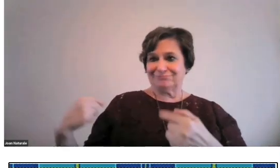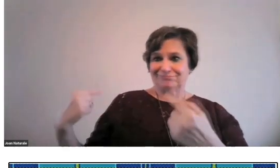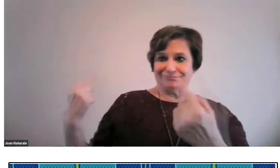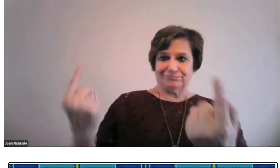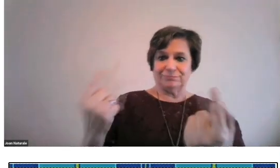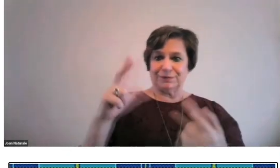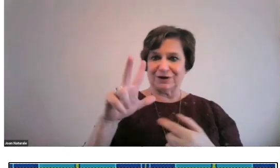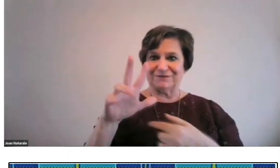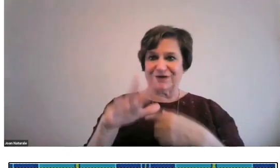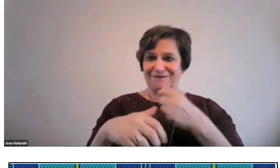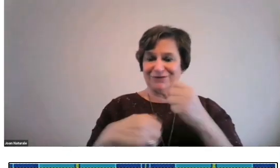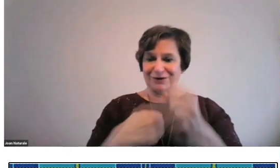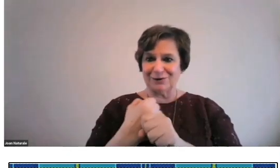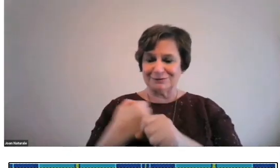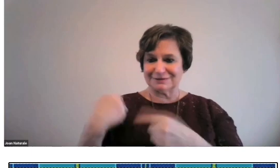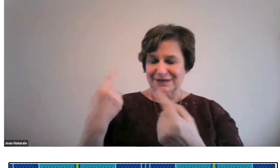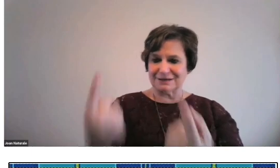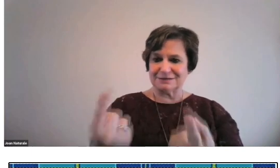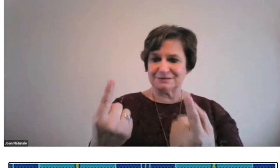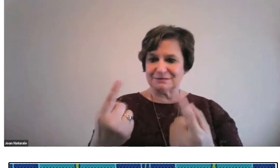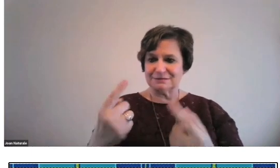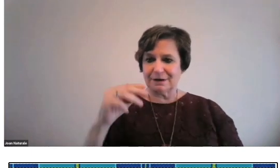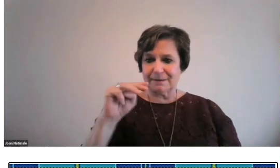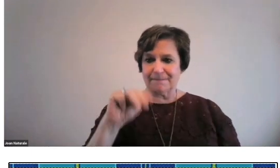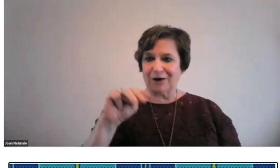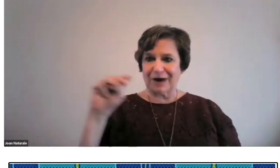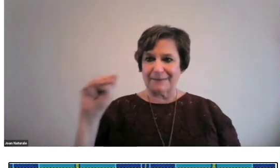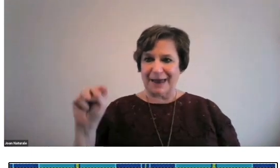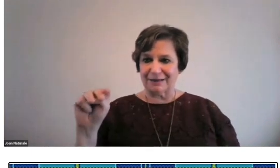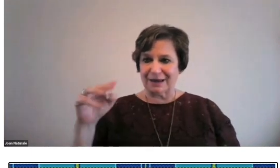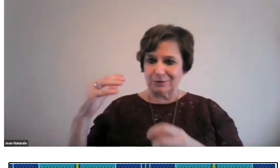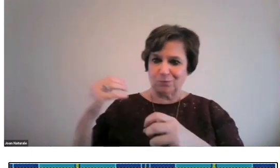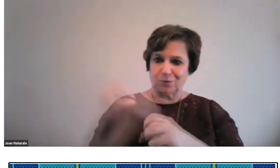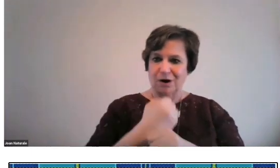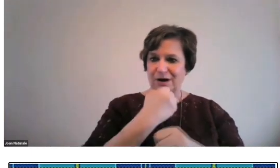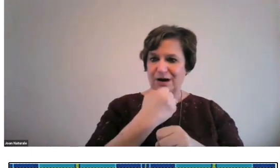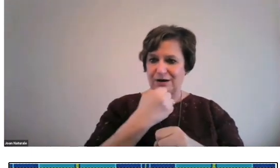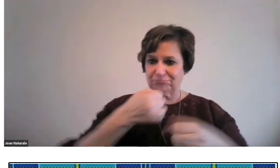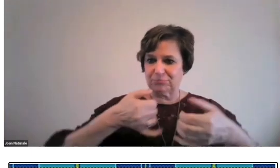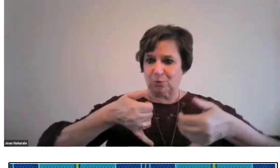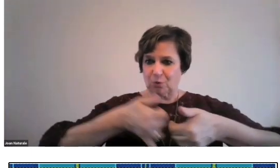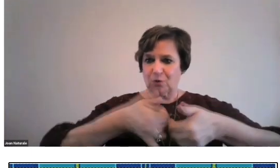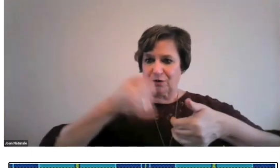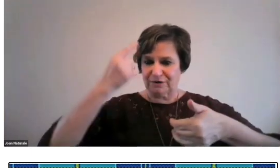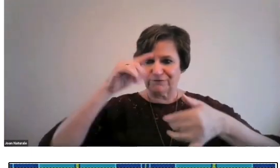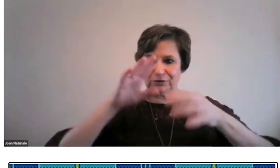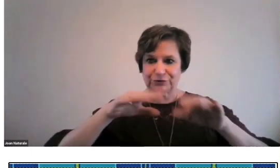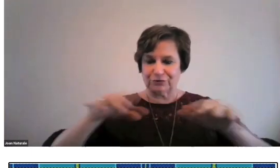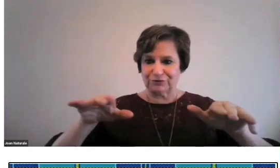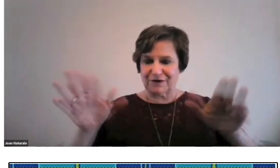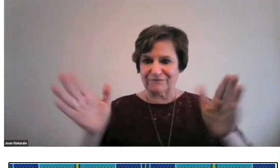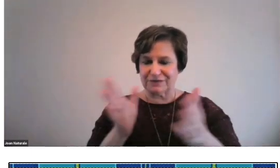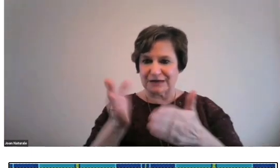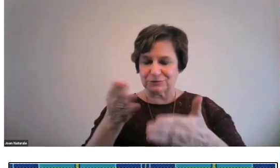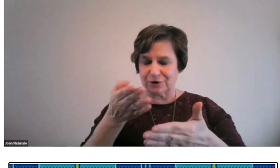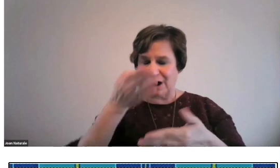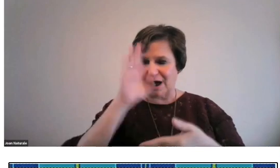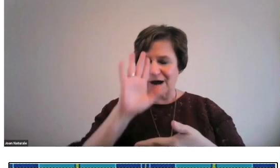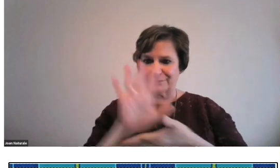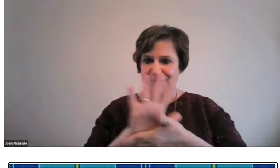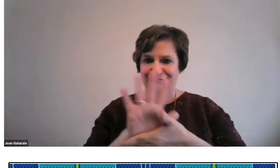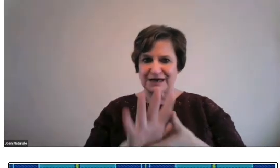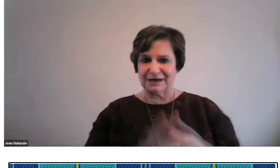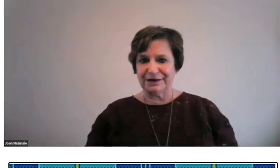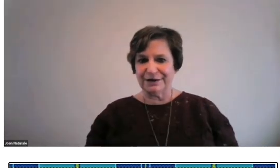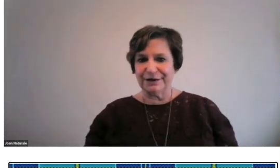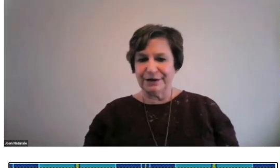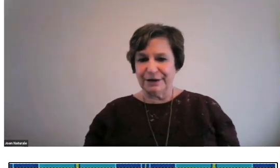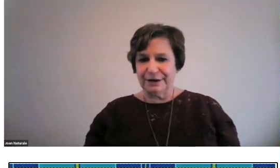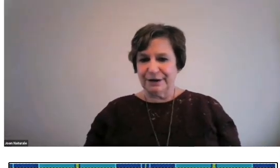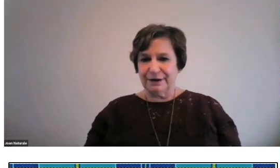It's been 35 years since Marlee Matlin won an Oscar for Children of a Lesser God.